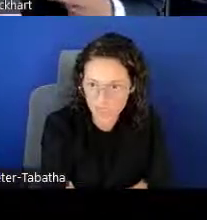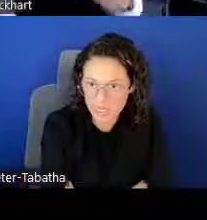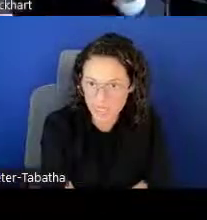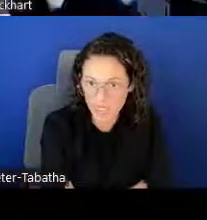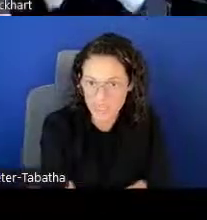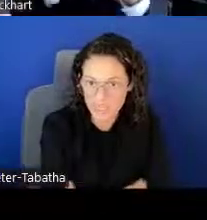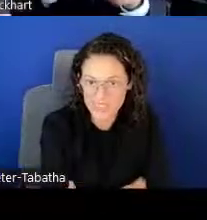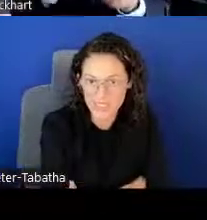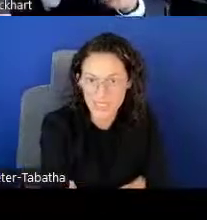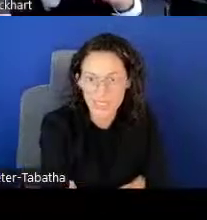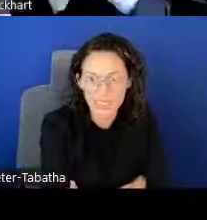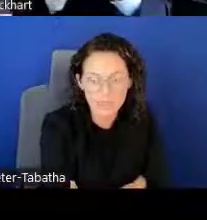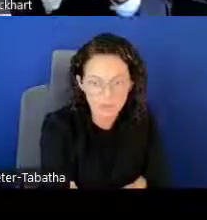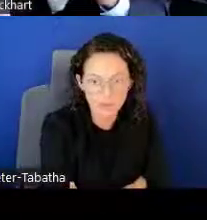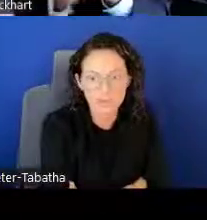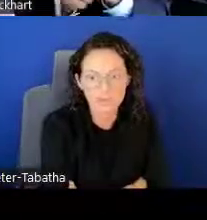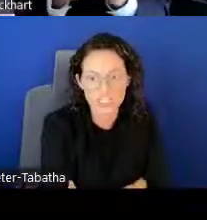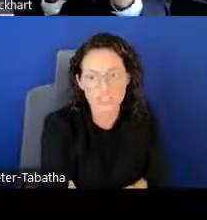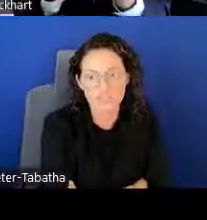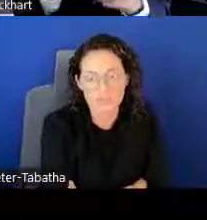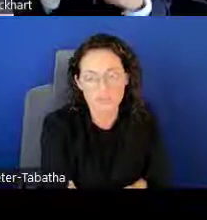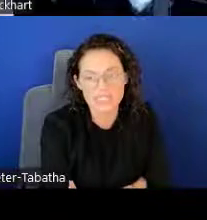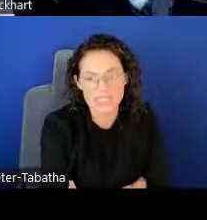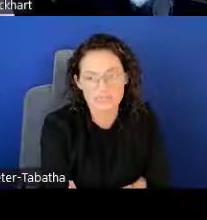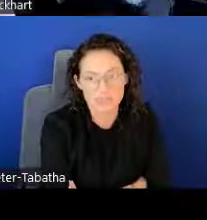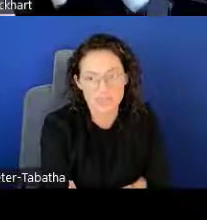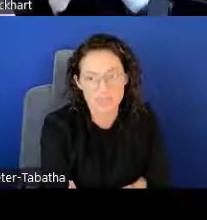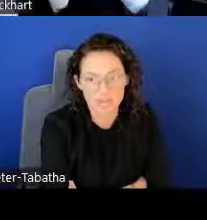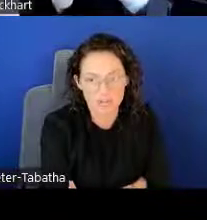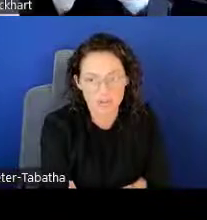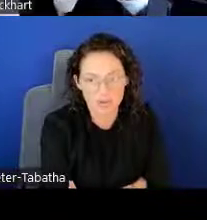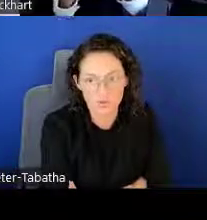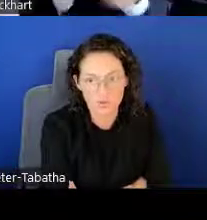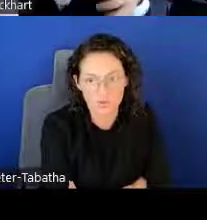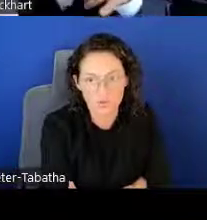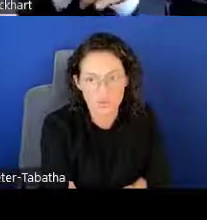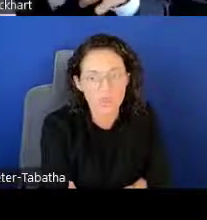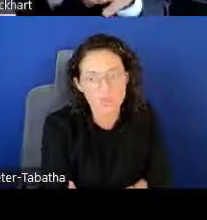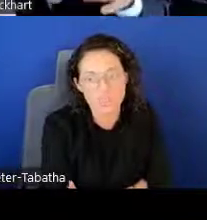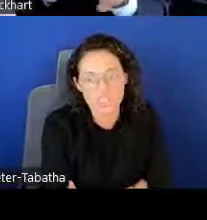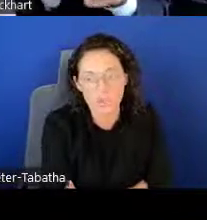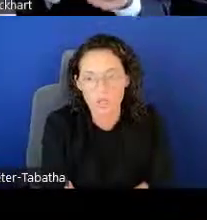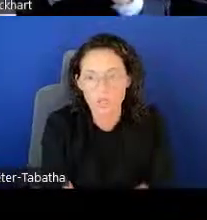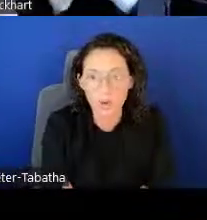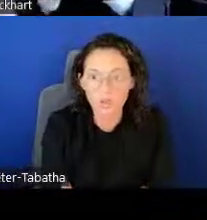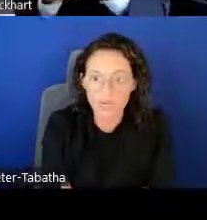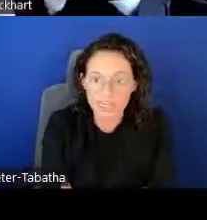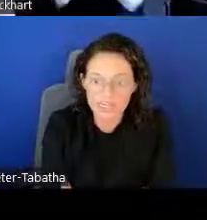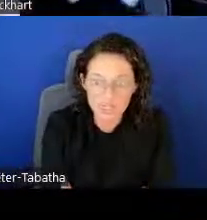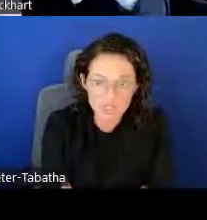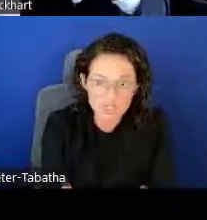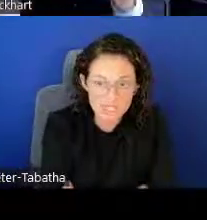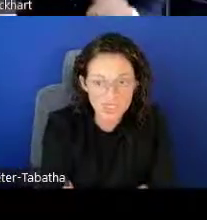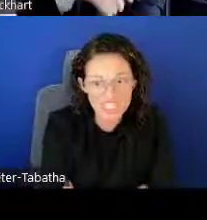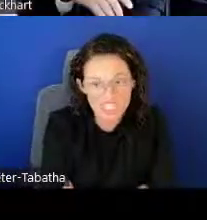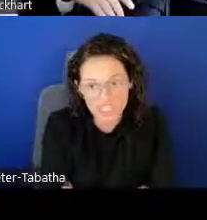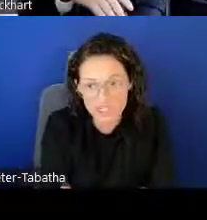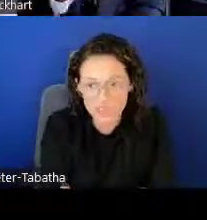as well as the Clinical Research from a Disadvantaged Background. Those are supported by one Institute Center each.